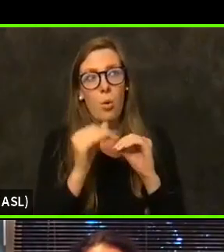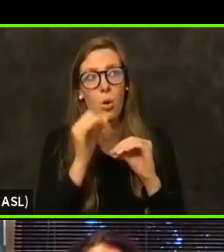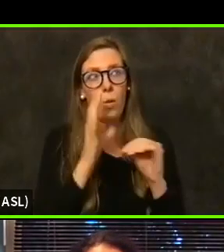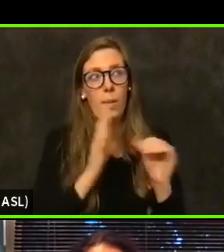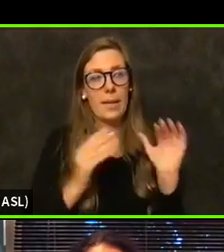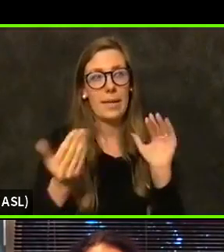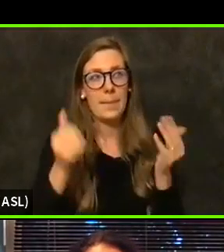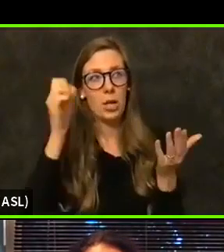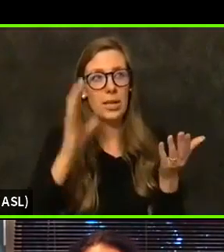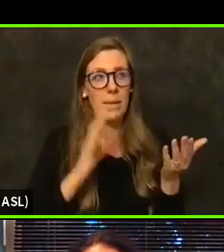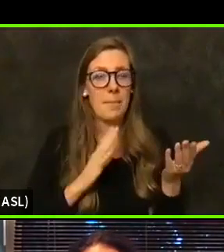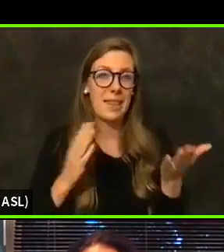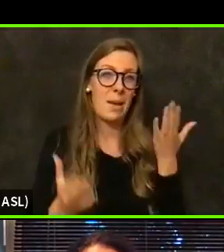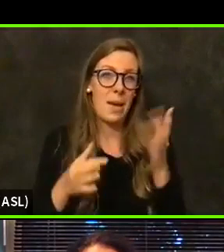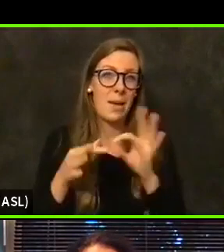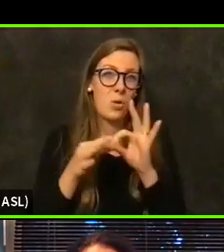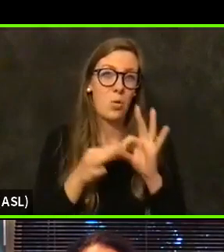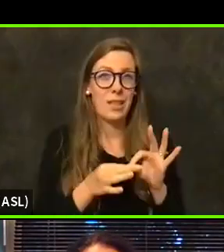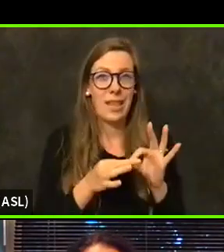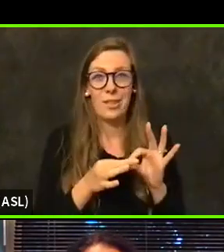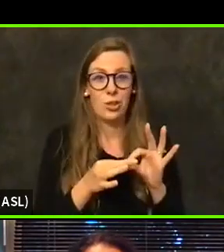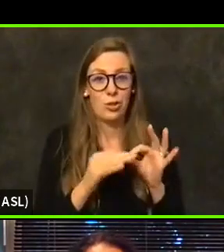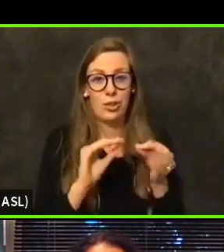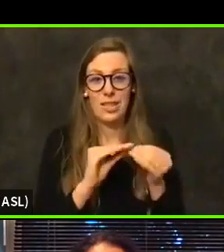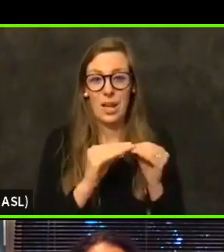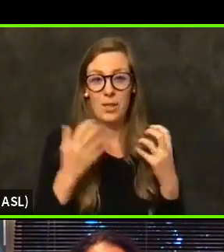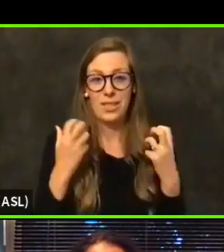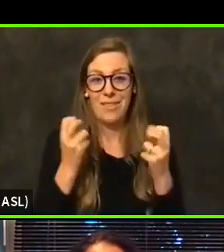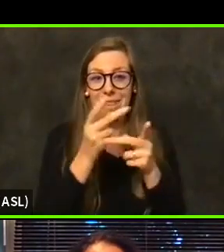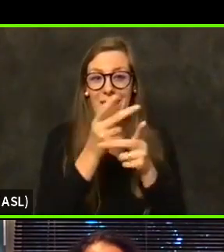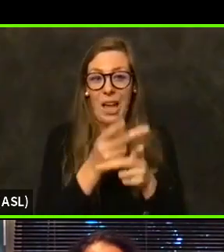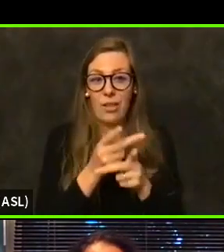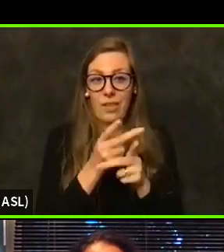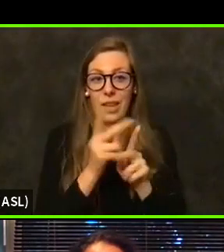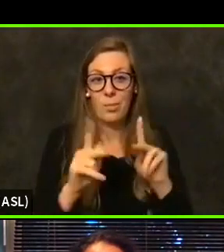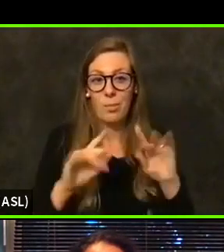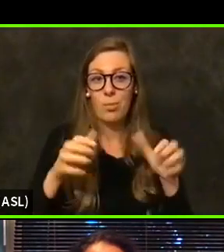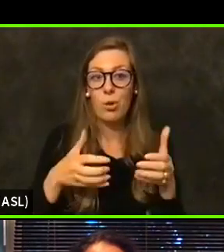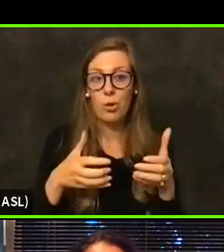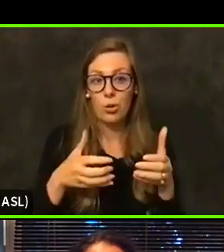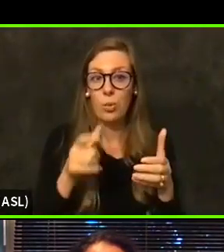be in part to do with demographics of the health care population. Who was vaccinated first?